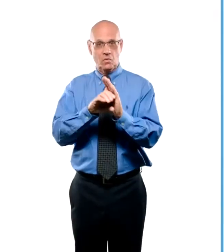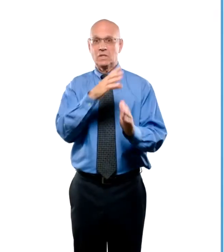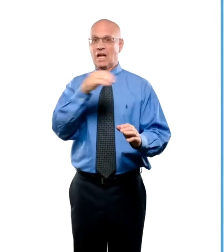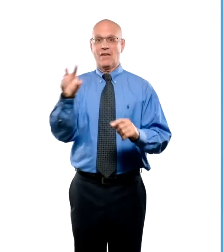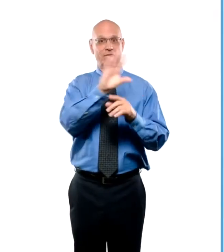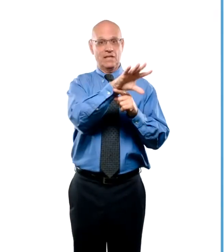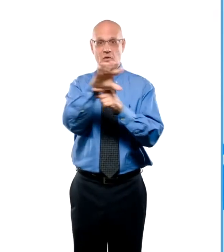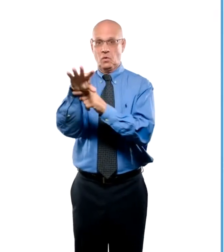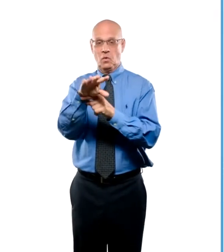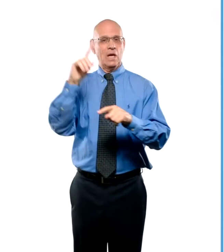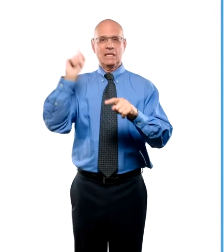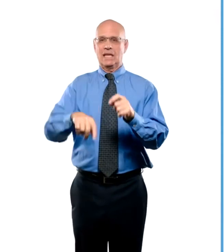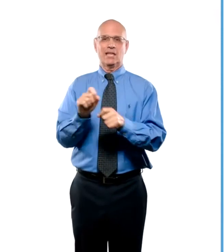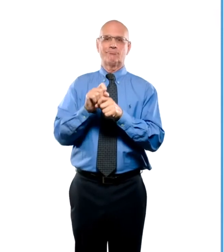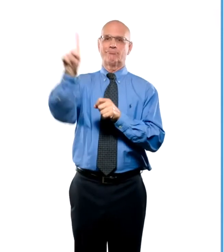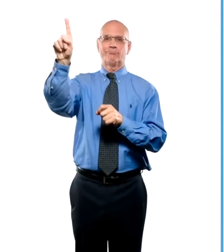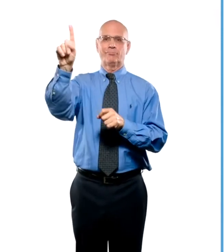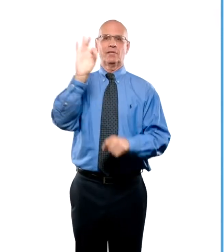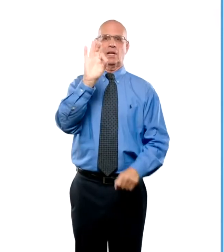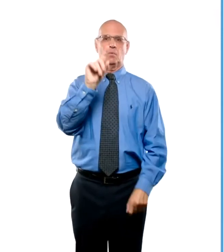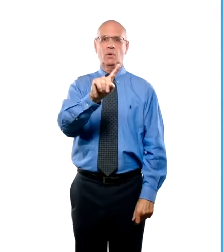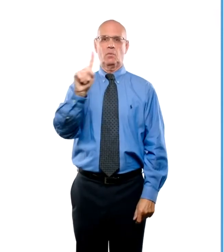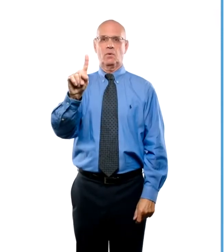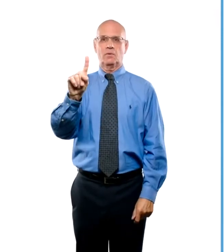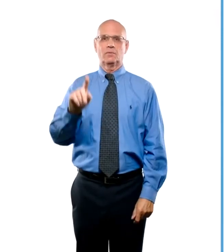Photos and videos cannot be sent to 911 at this time.